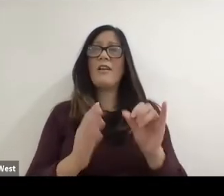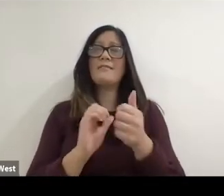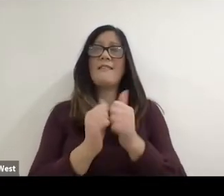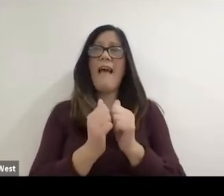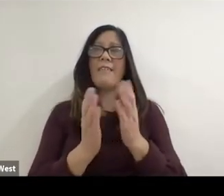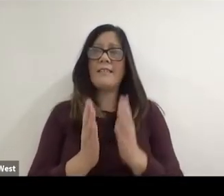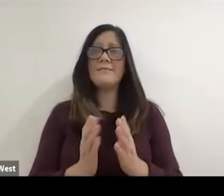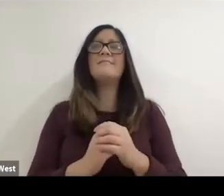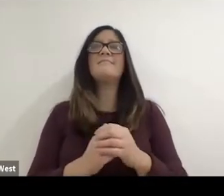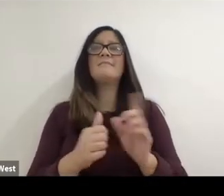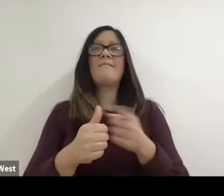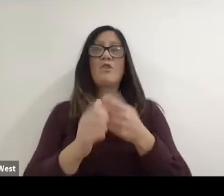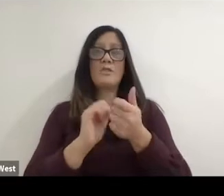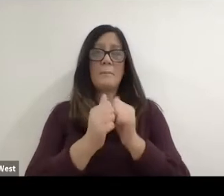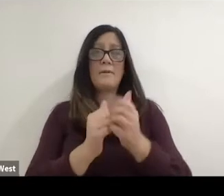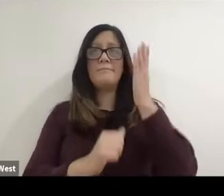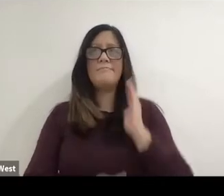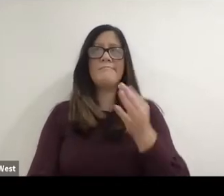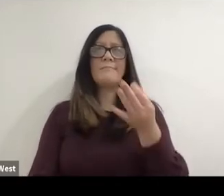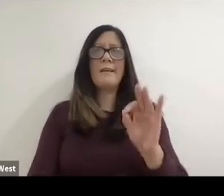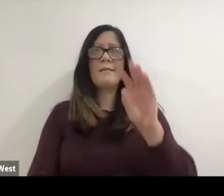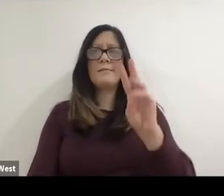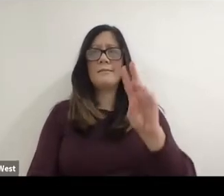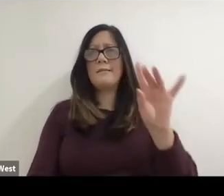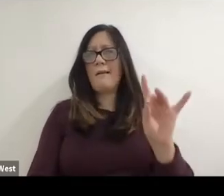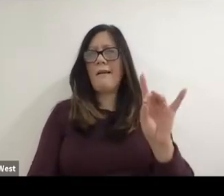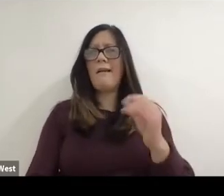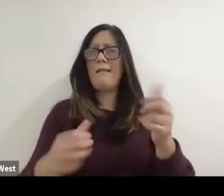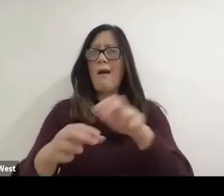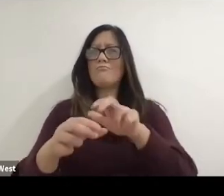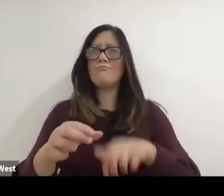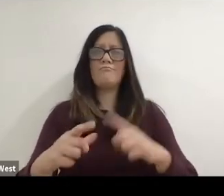first competing in 1968. Retired now.